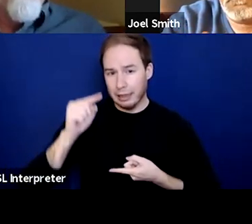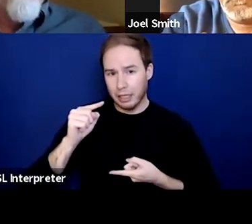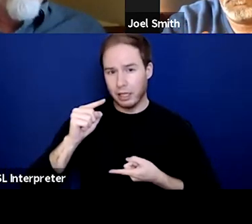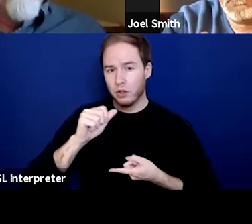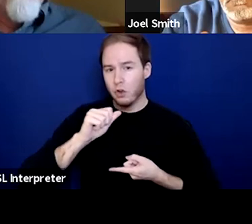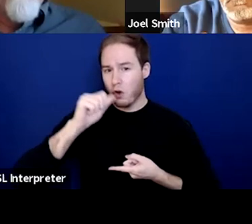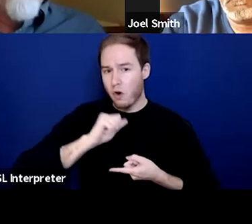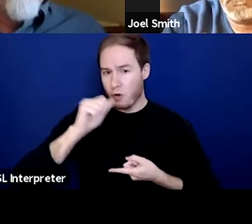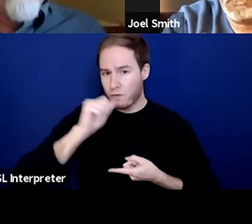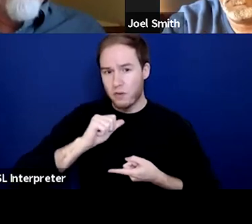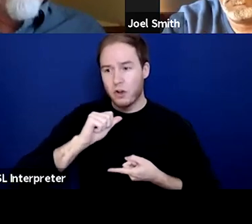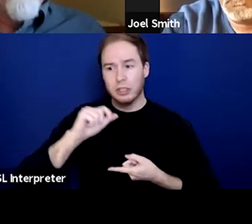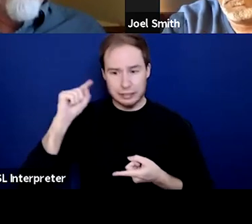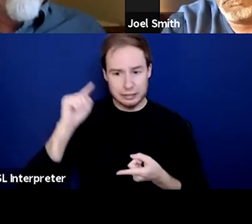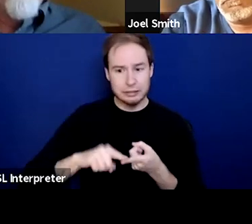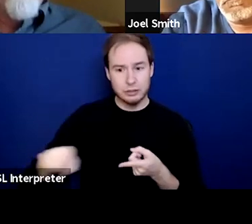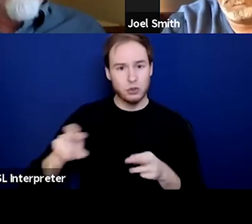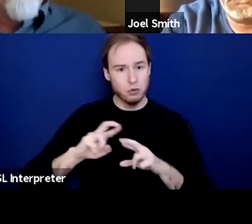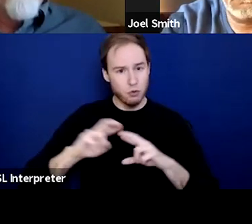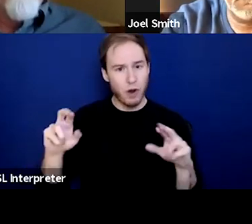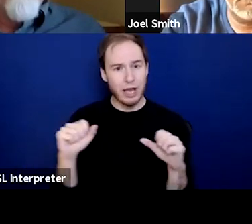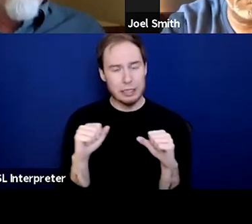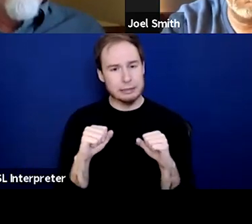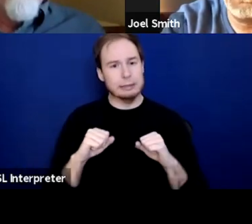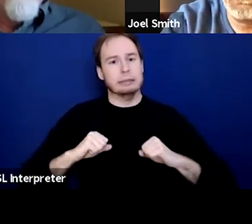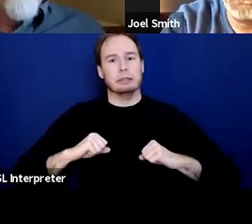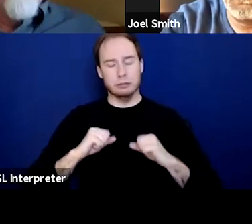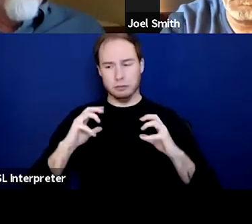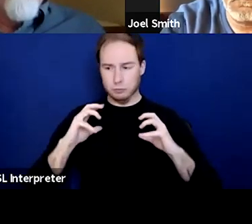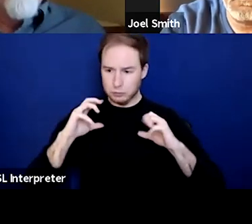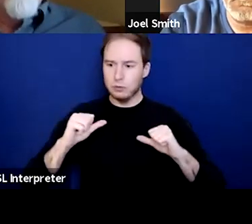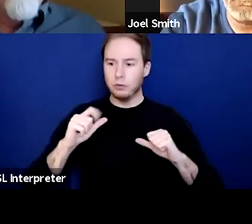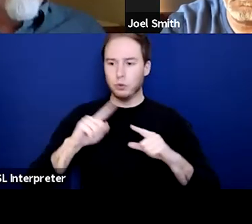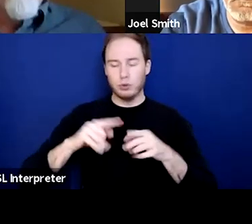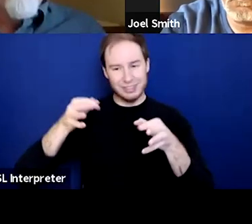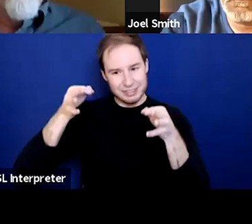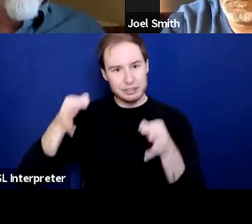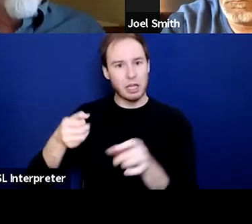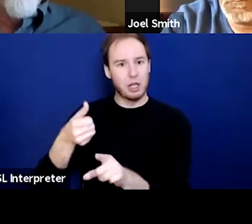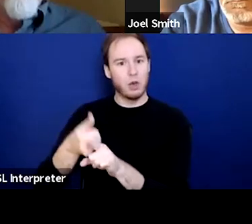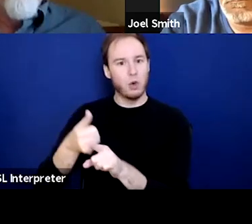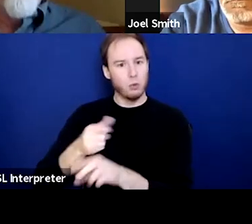until they're able to make their own decisions about whether or not they wanna recover,